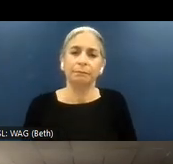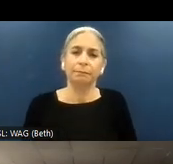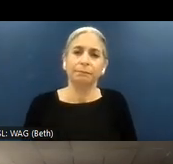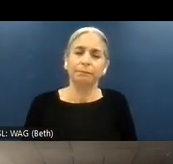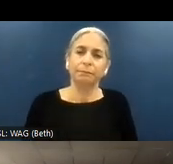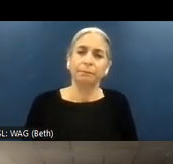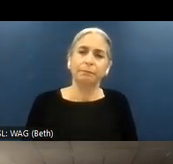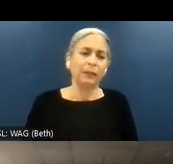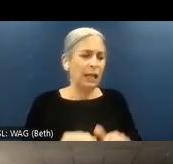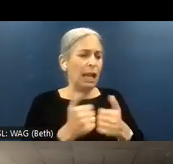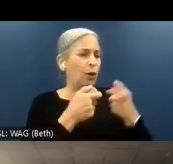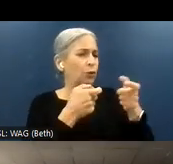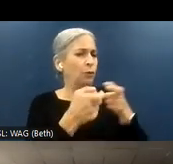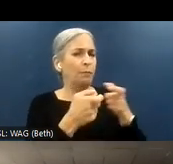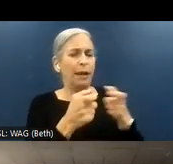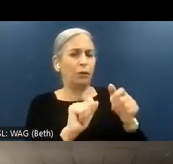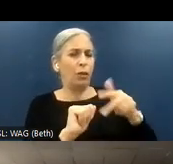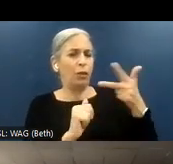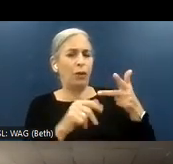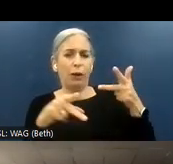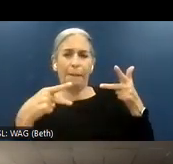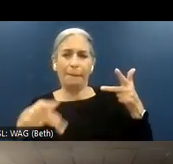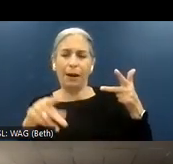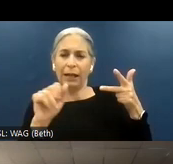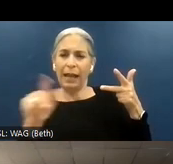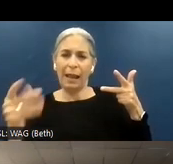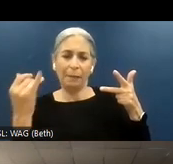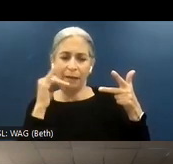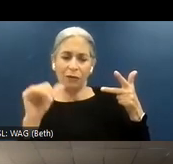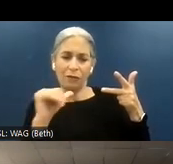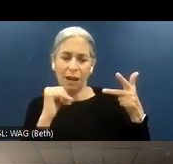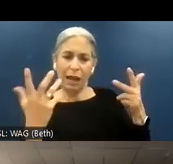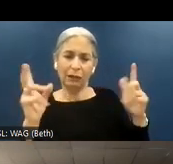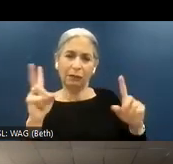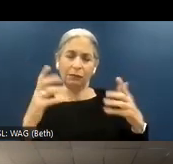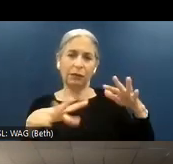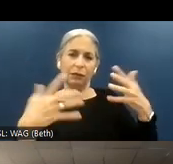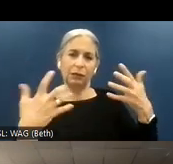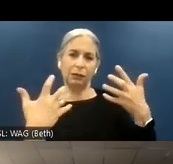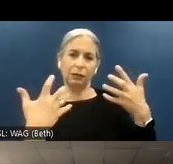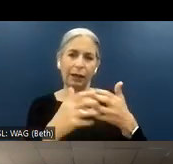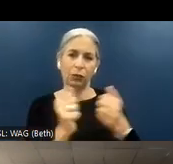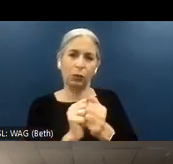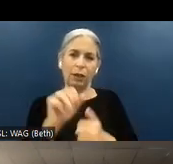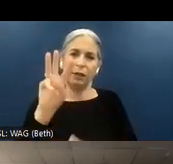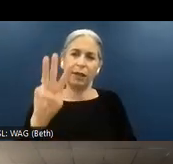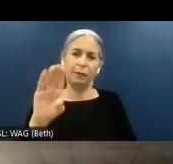How to manage third-party apps if they are not compliant with WCAG. Yeah, that's another